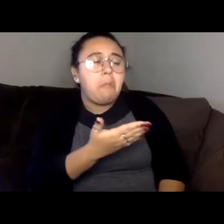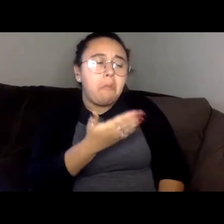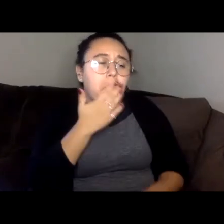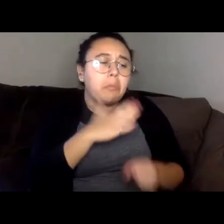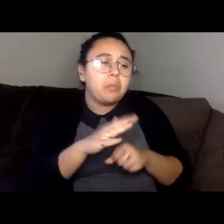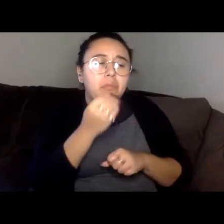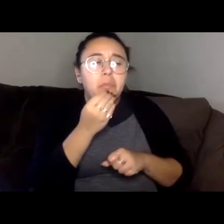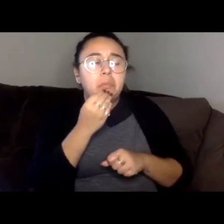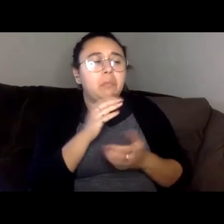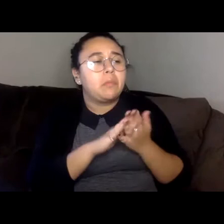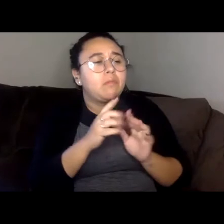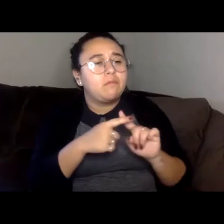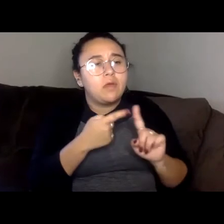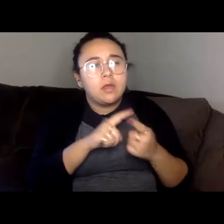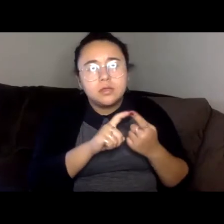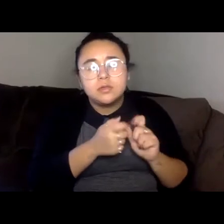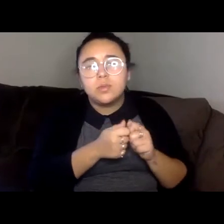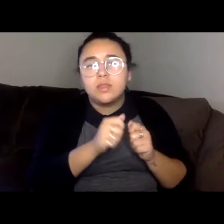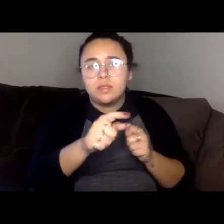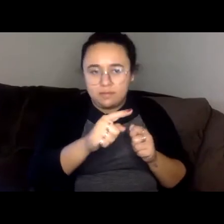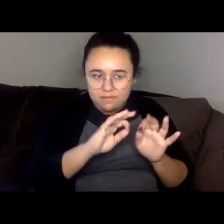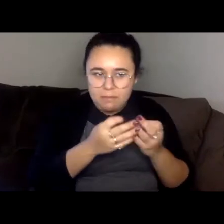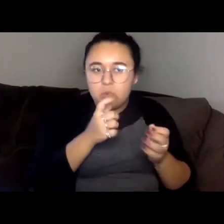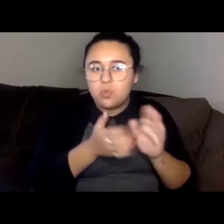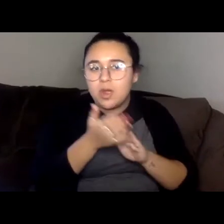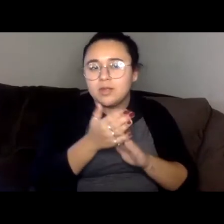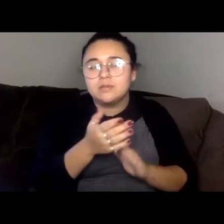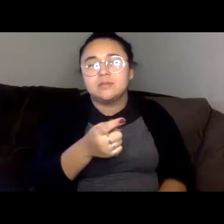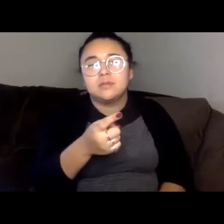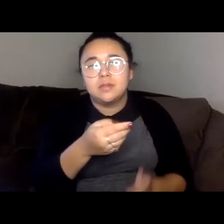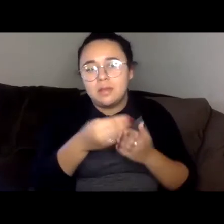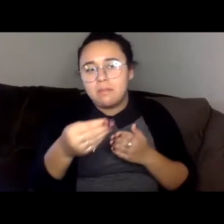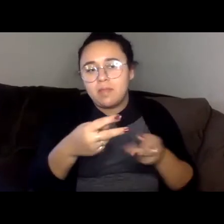I've become friends with a family that runs it, they bought the place when the king was